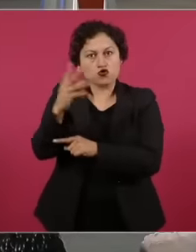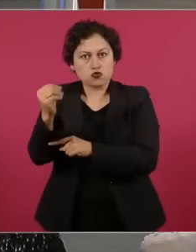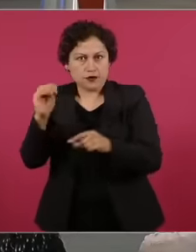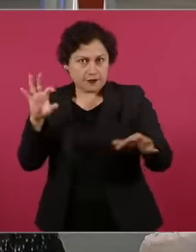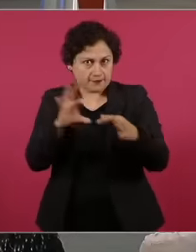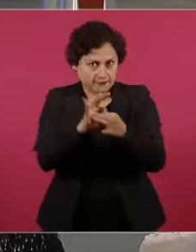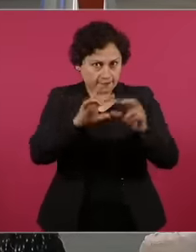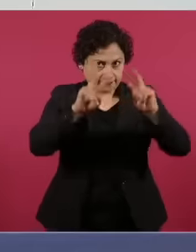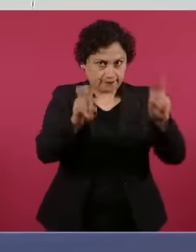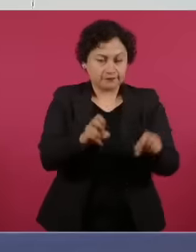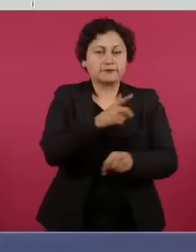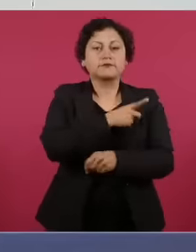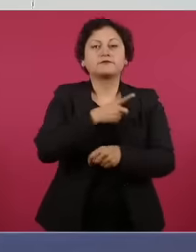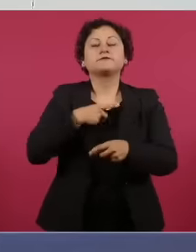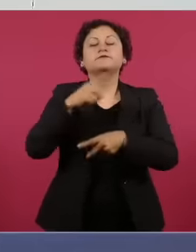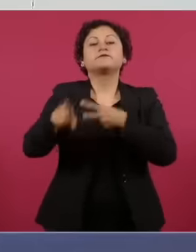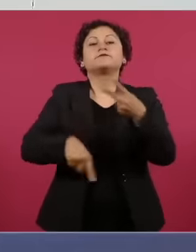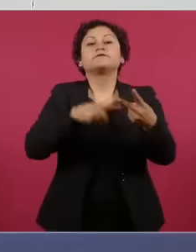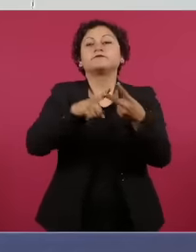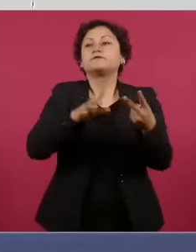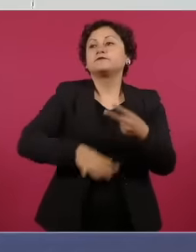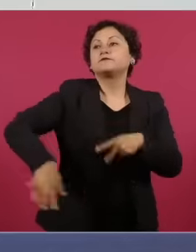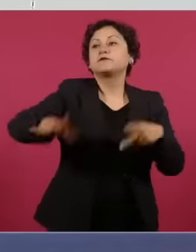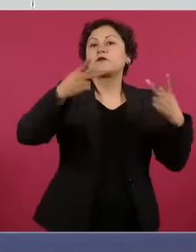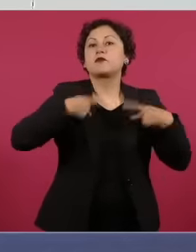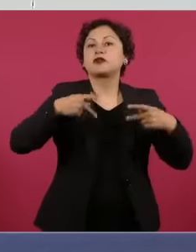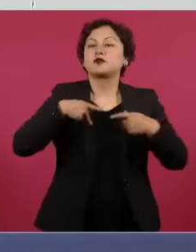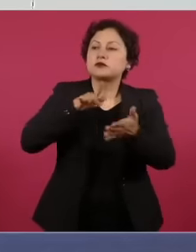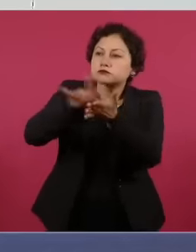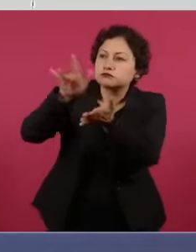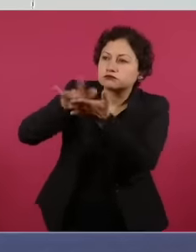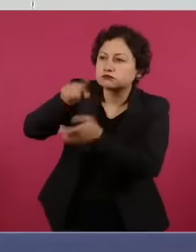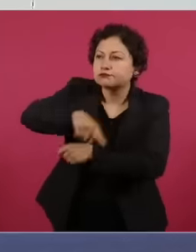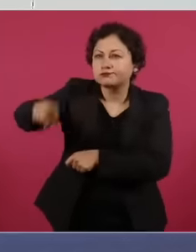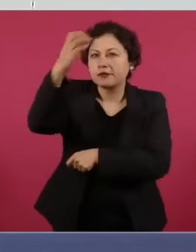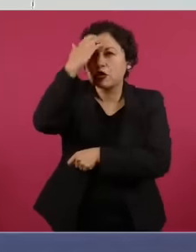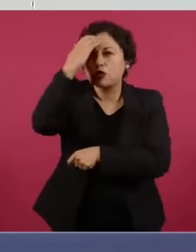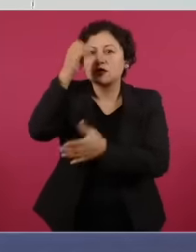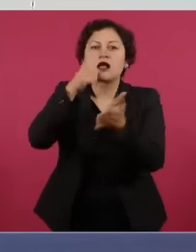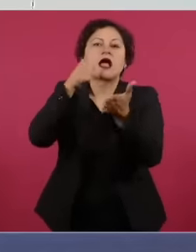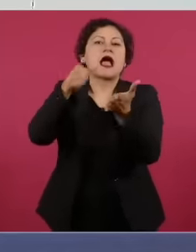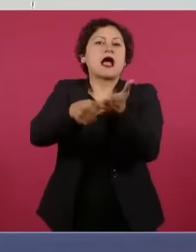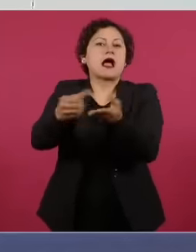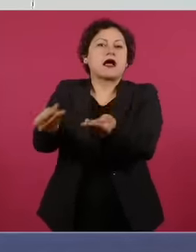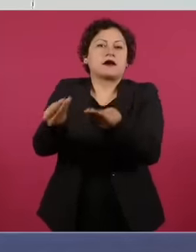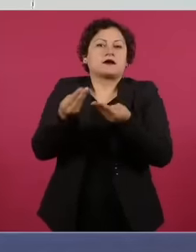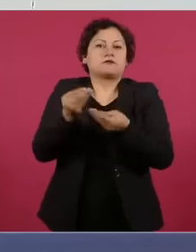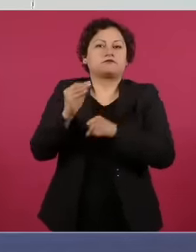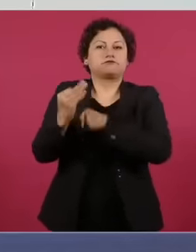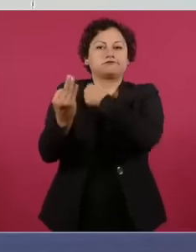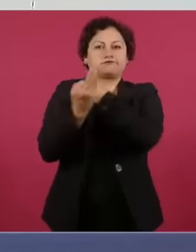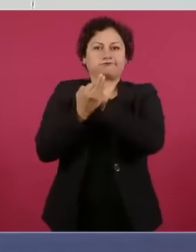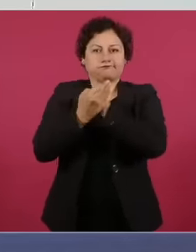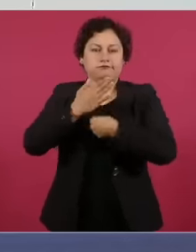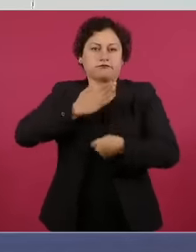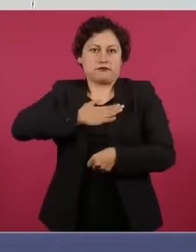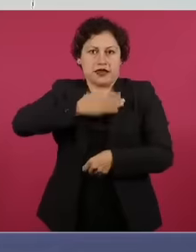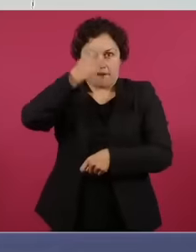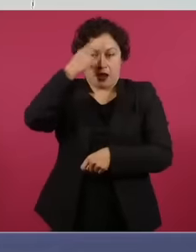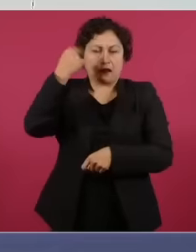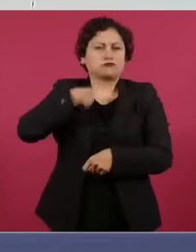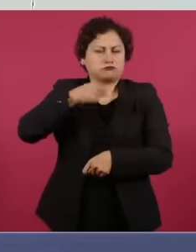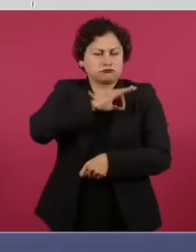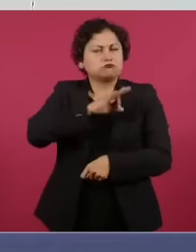citizens and essays that can support this candidacy that can tell us why